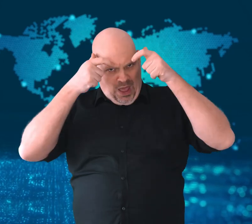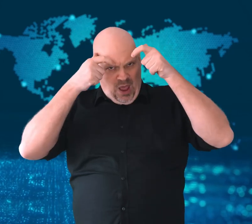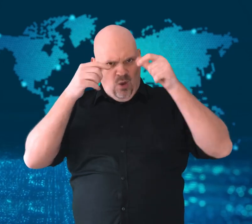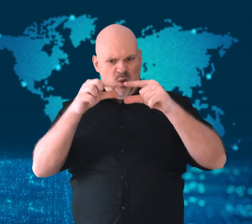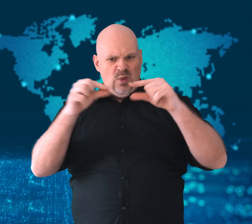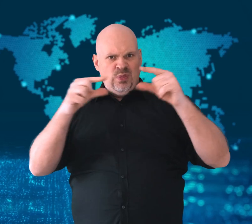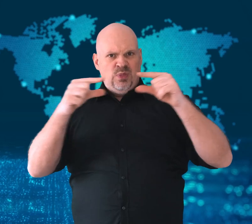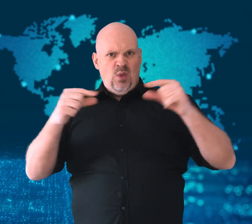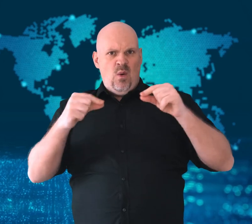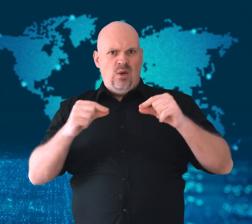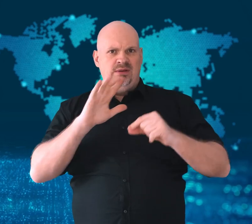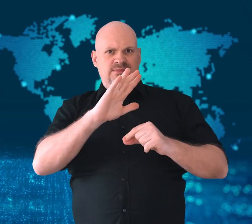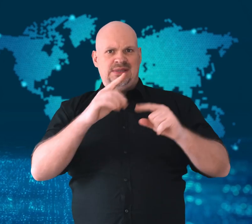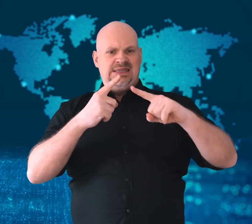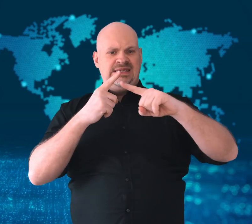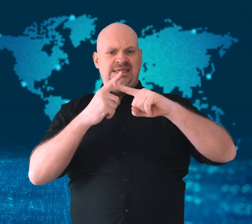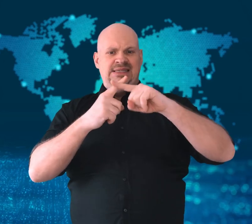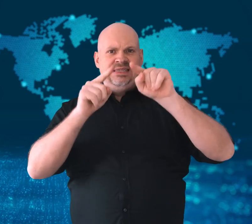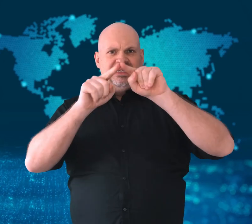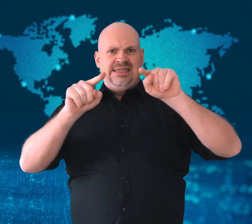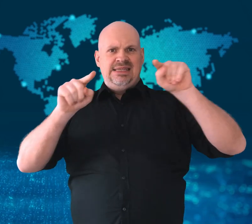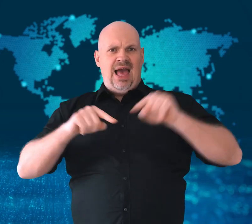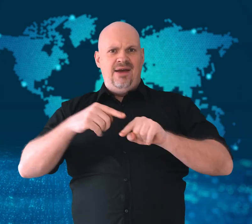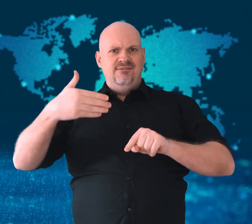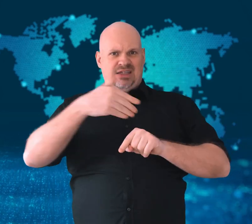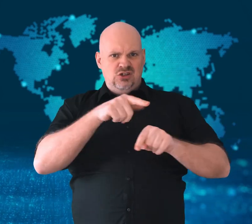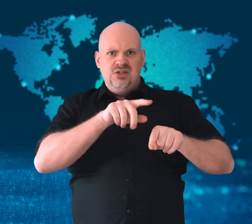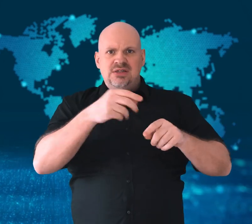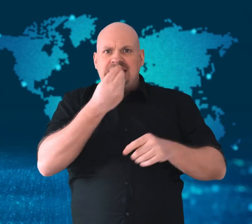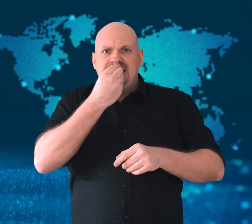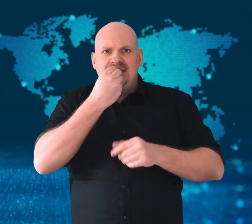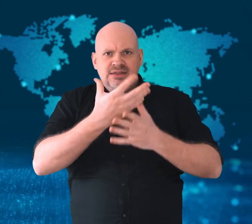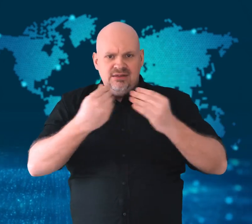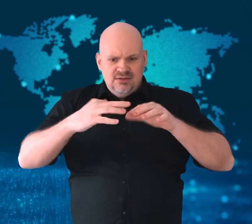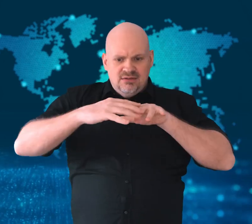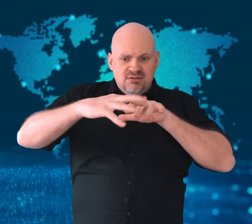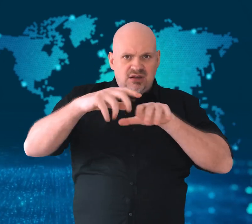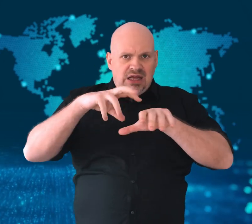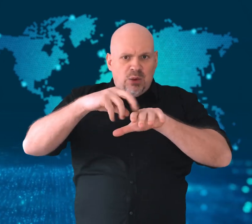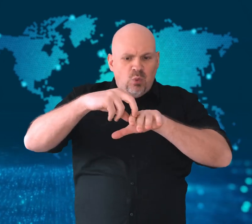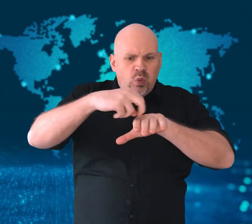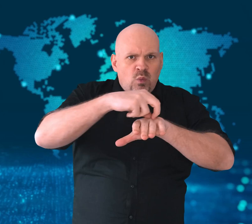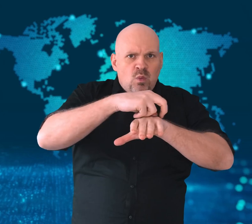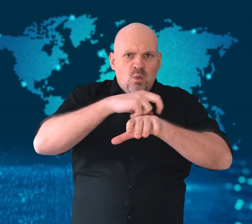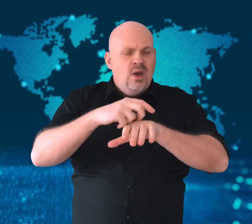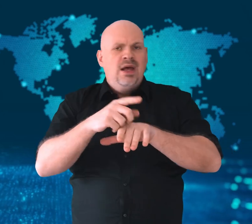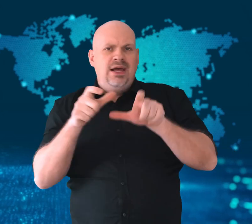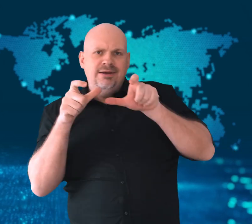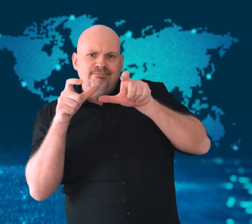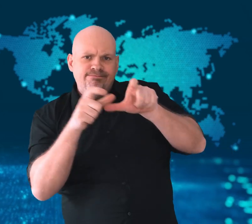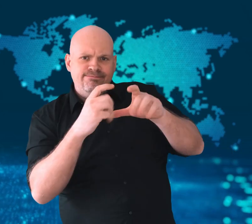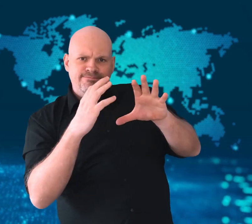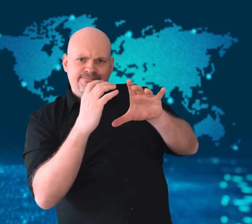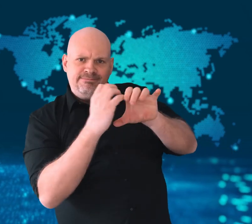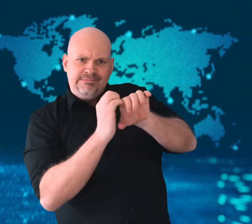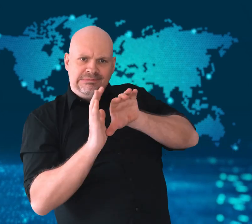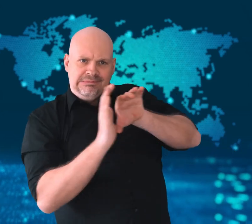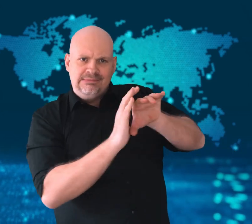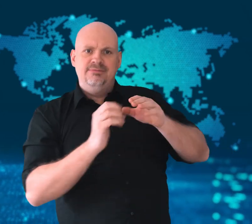The reef has suffered significantly from global warming.